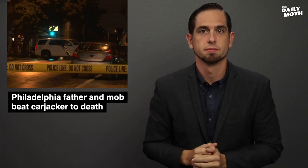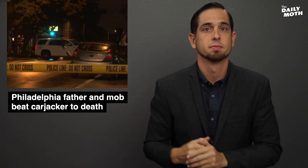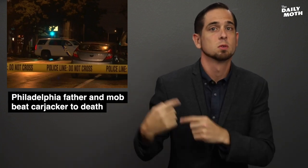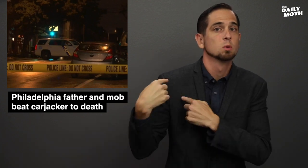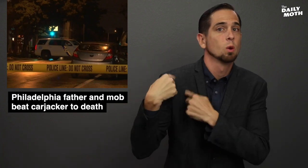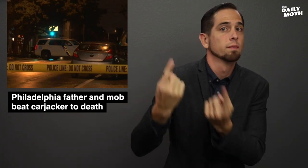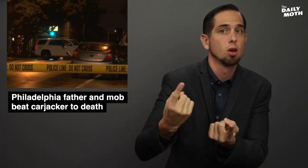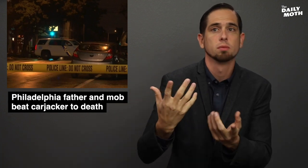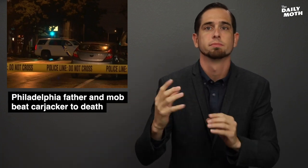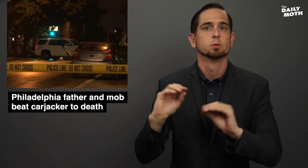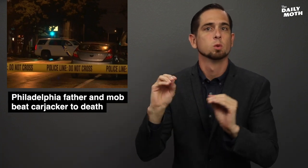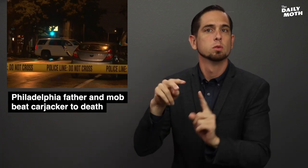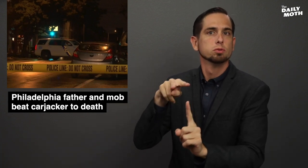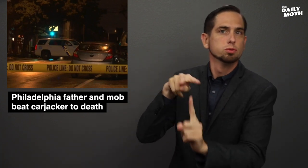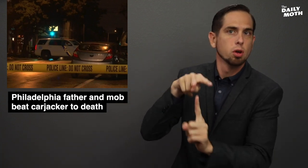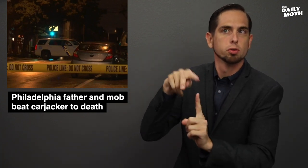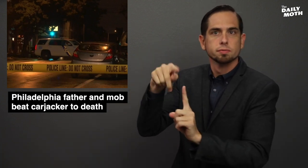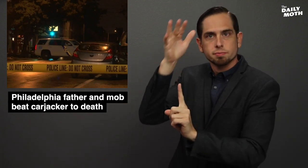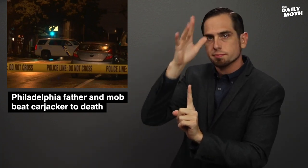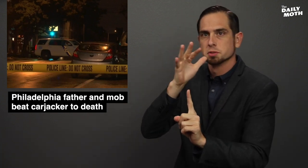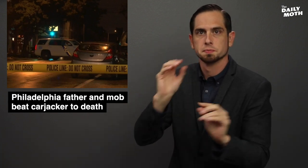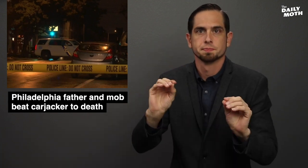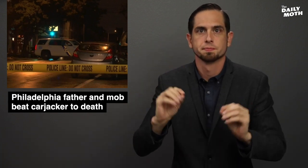So far there have been no charges against the parents.